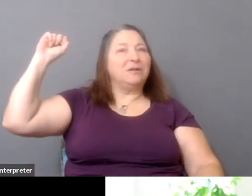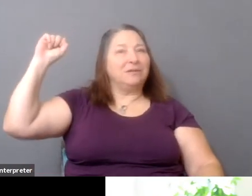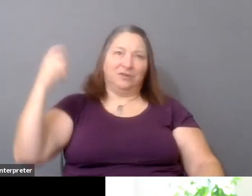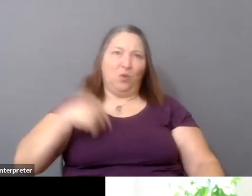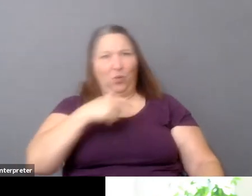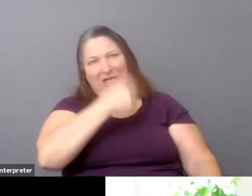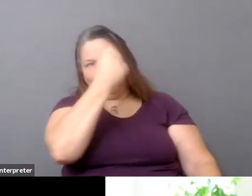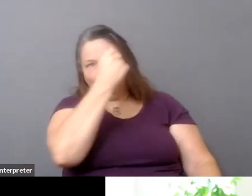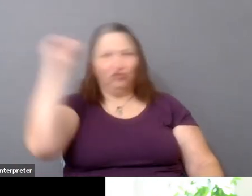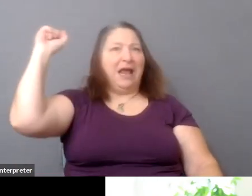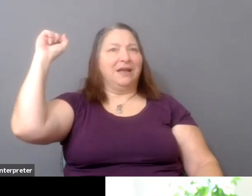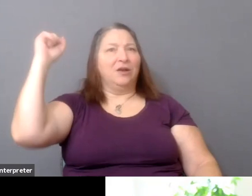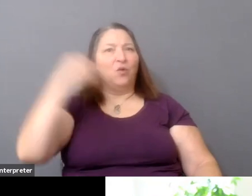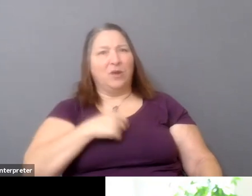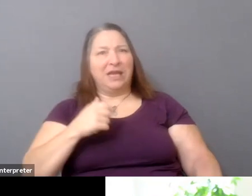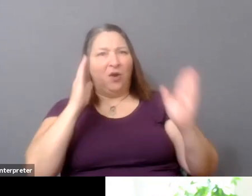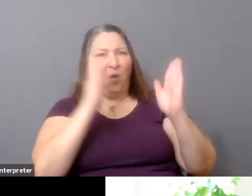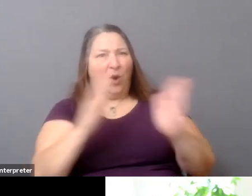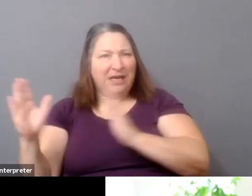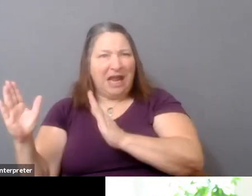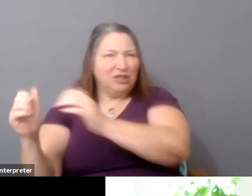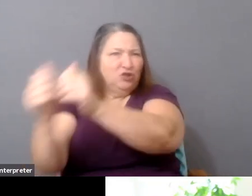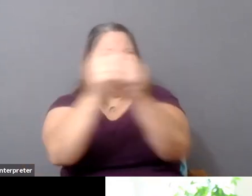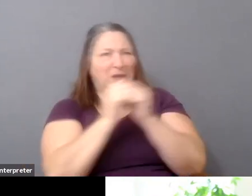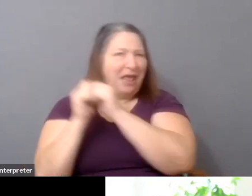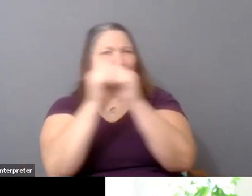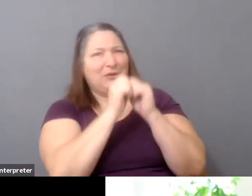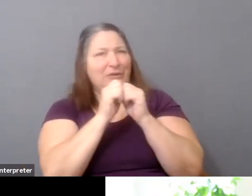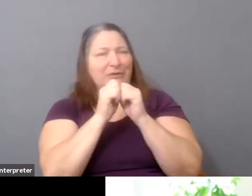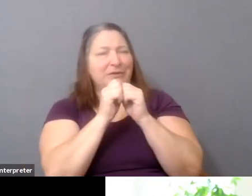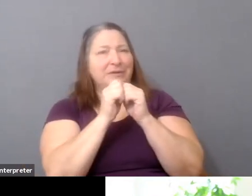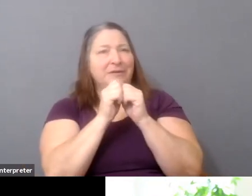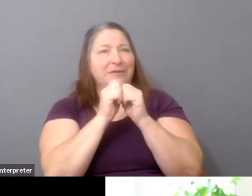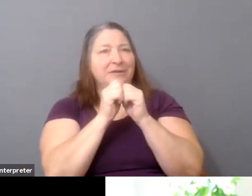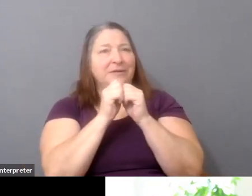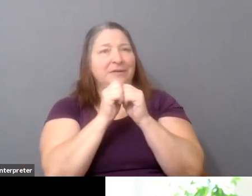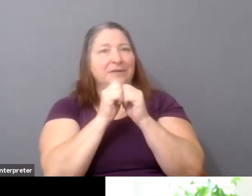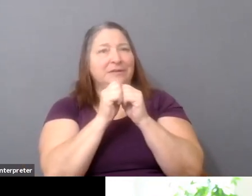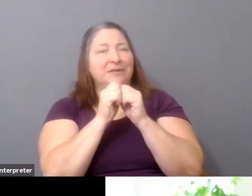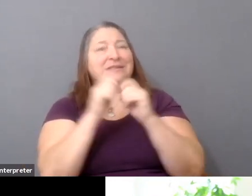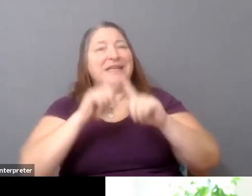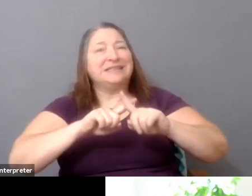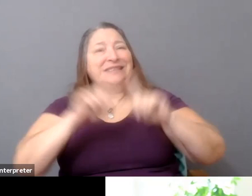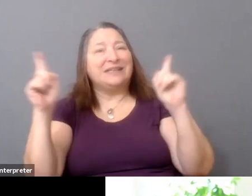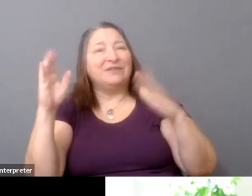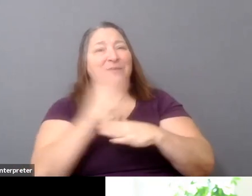It's organizing together. You know, and it's been pointing out there's a difference between a strike and a boycott,